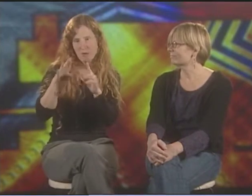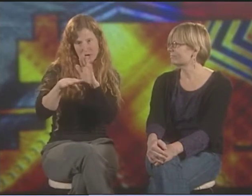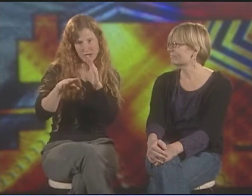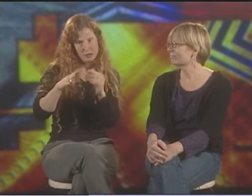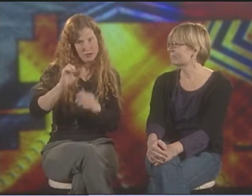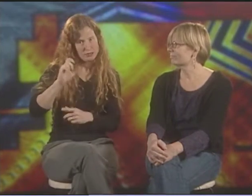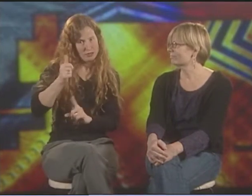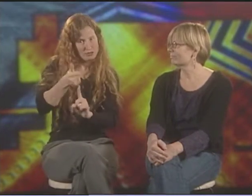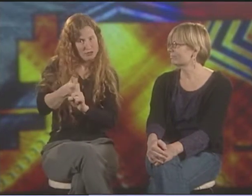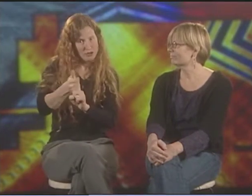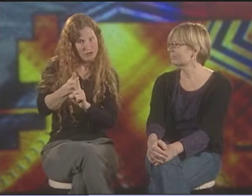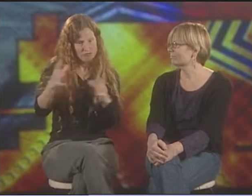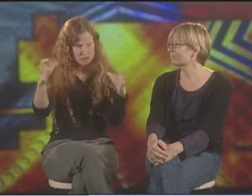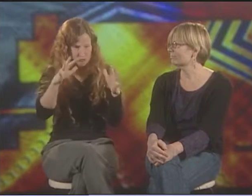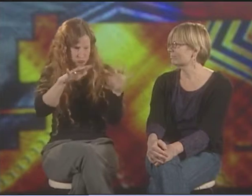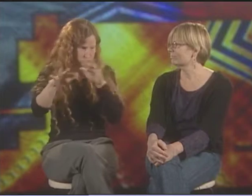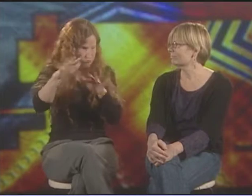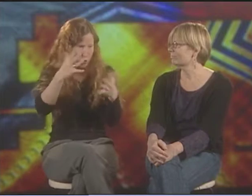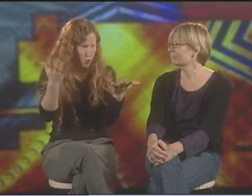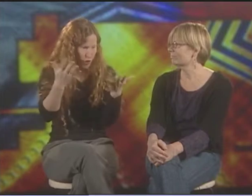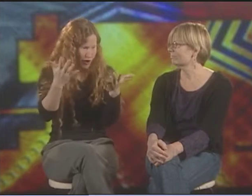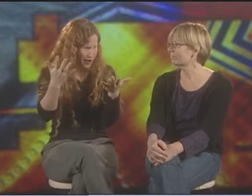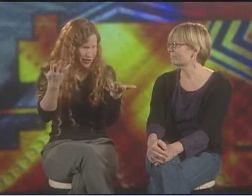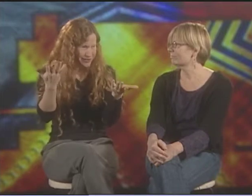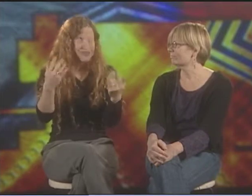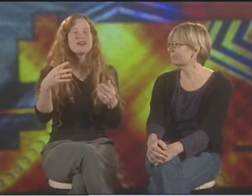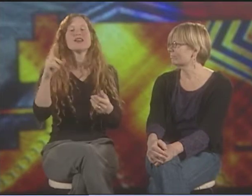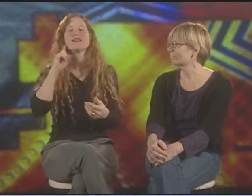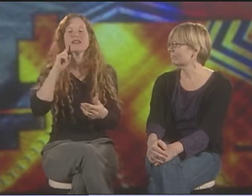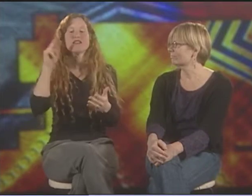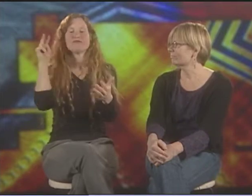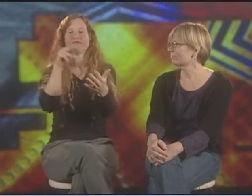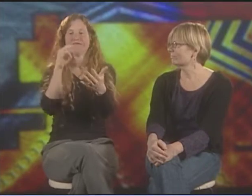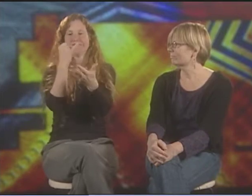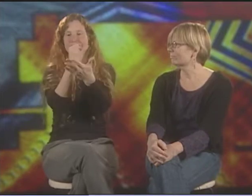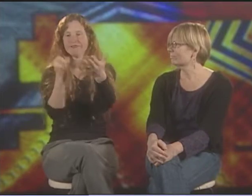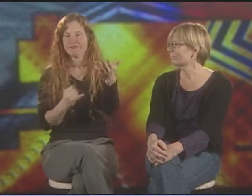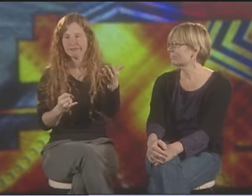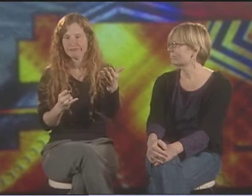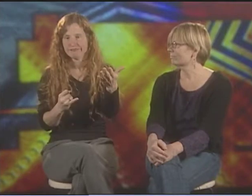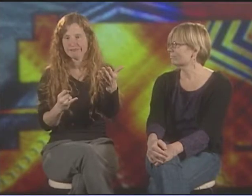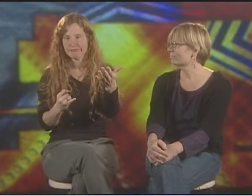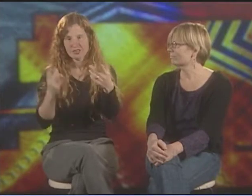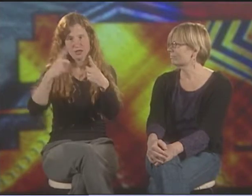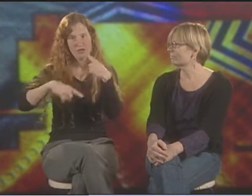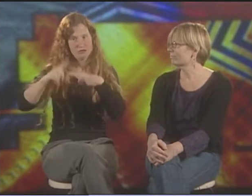THEY EVIDENCE THAT. THEY DECIDED THEY NEEDED TO COME UP WITH A CERTAIN TERM TO DENOTE THIS, AND THEY CAME UP WITH THE IDEA